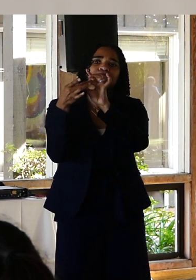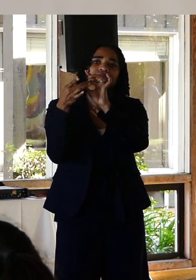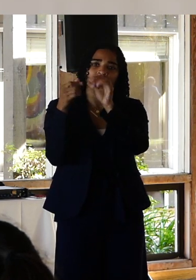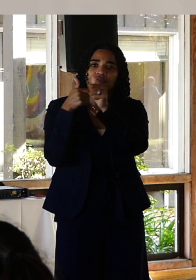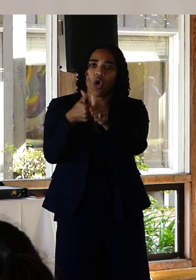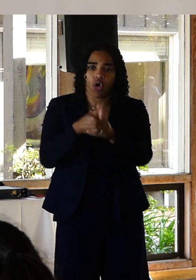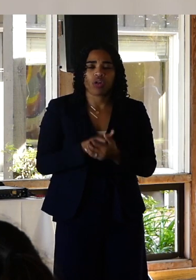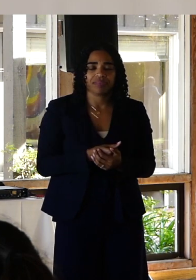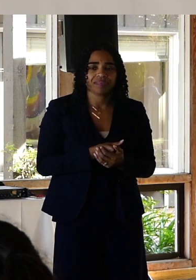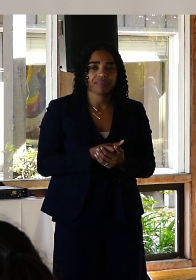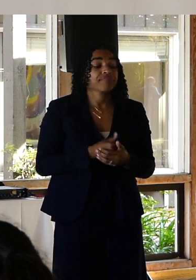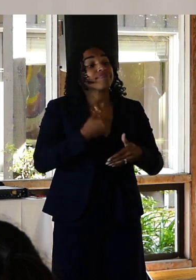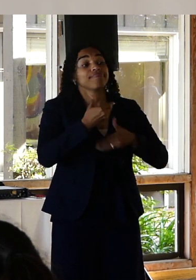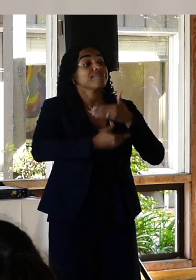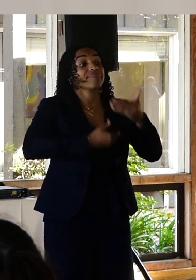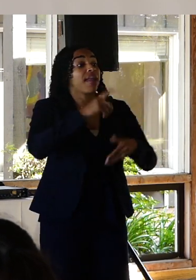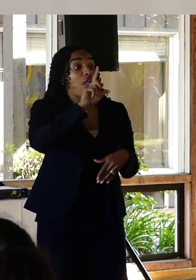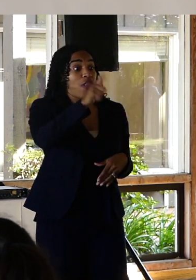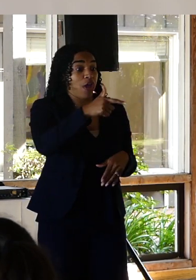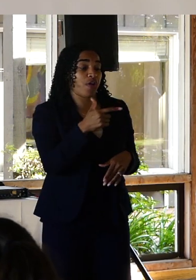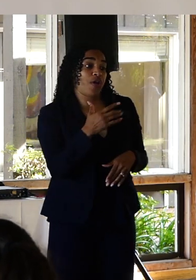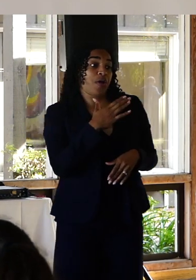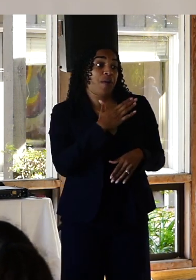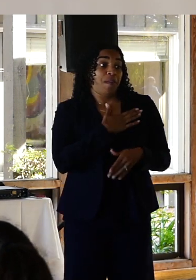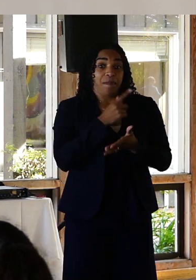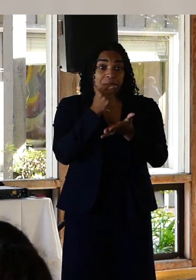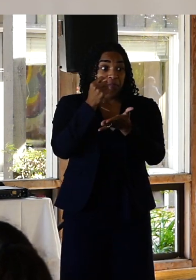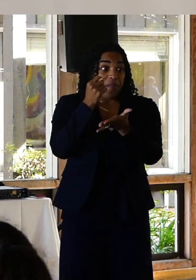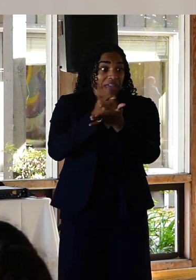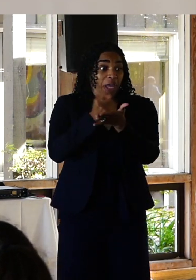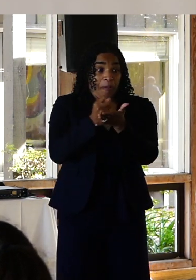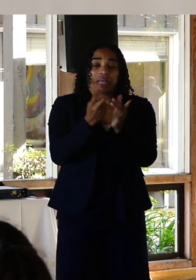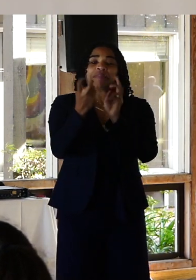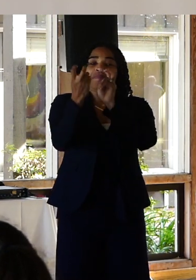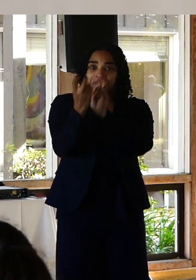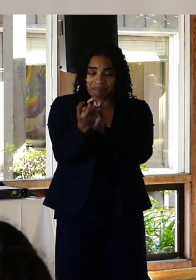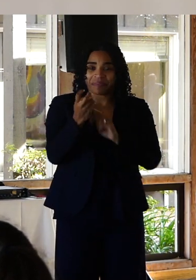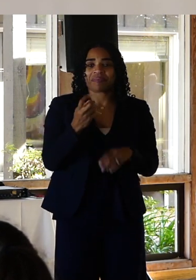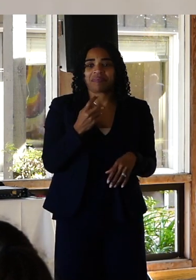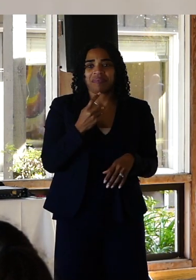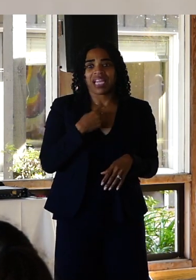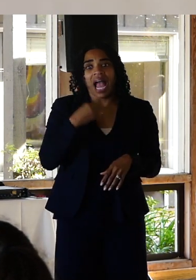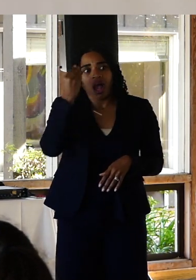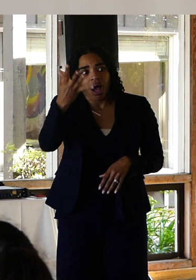my therapist about the miracle I felt like I'd experienced. With the Golden